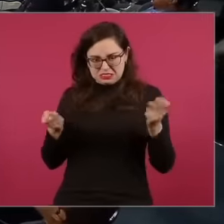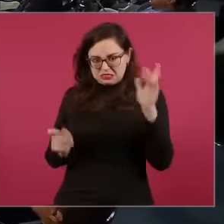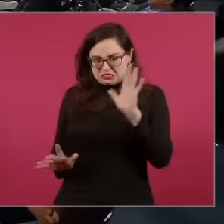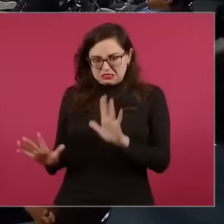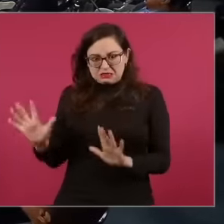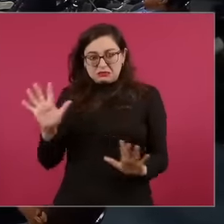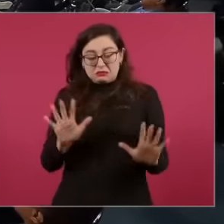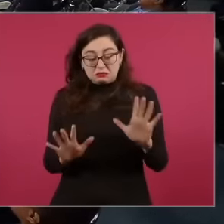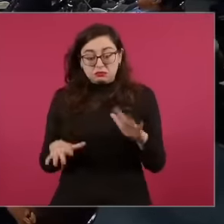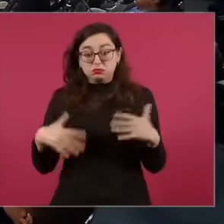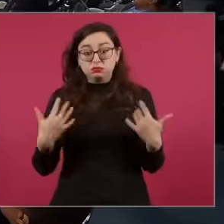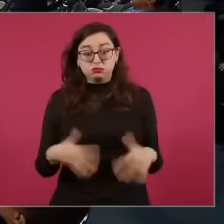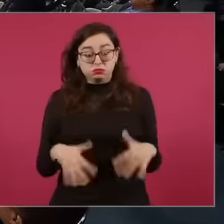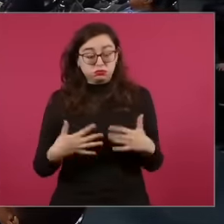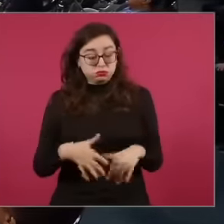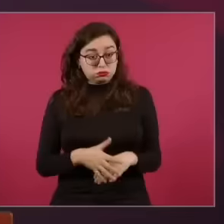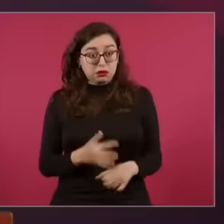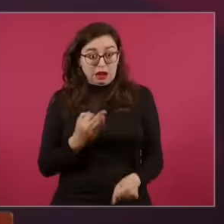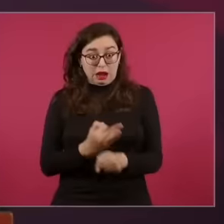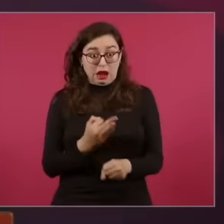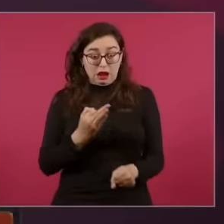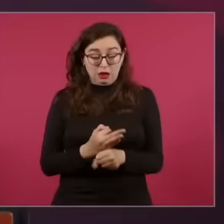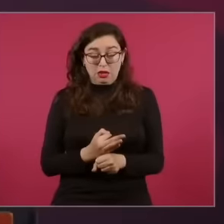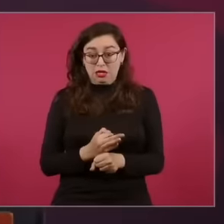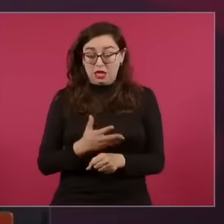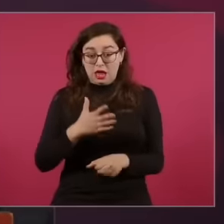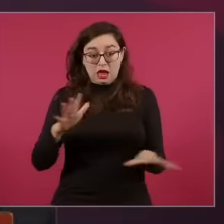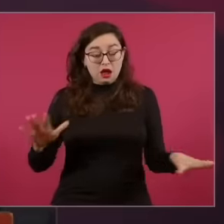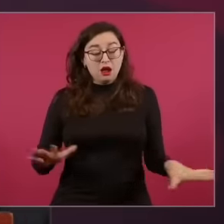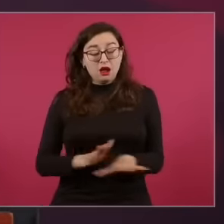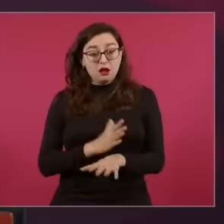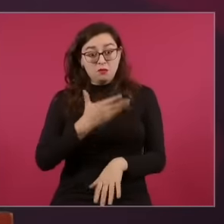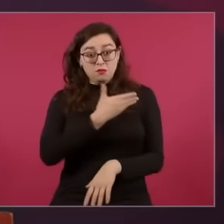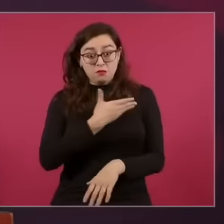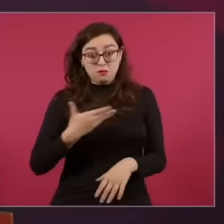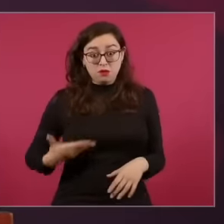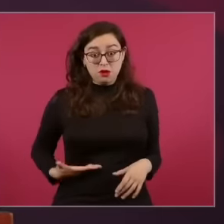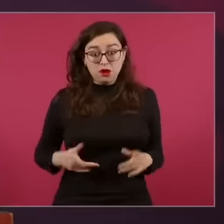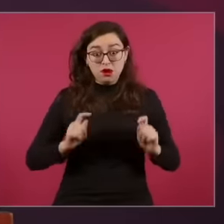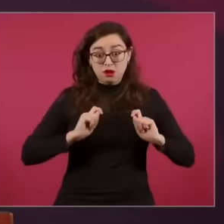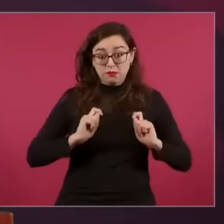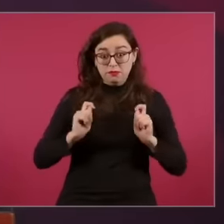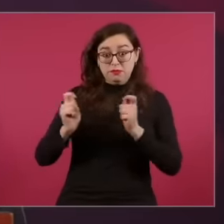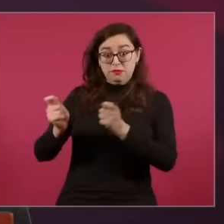passing the baton in Mexico so that one from one government to another to give continuity